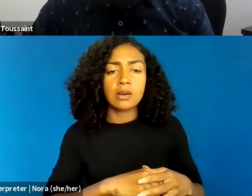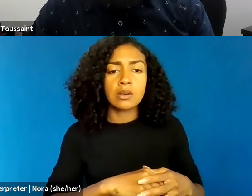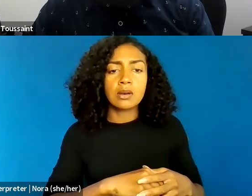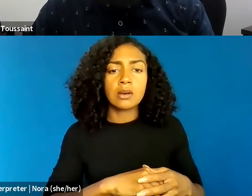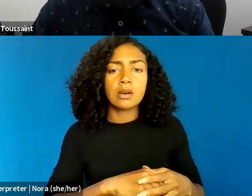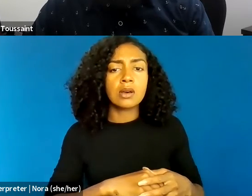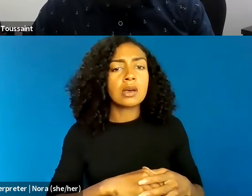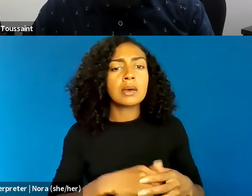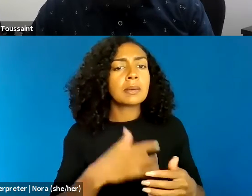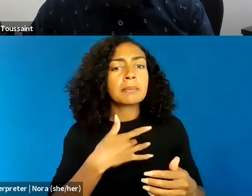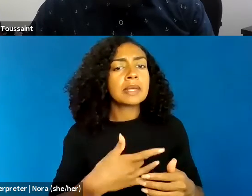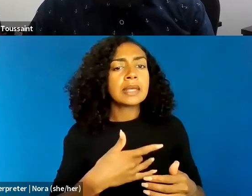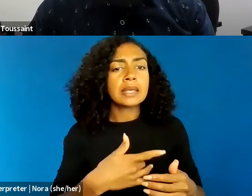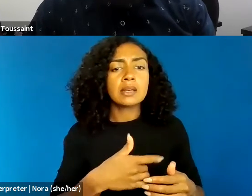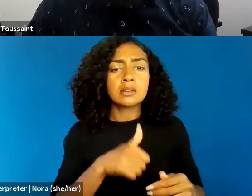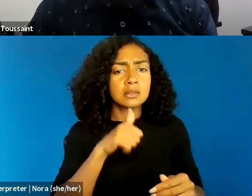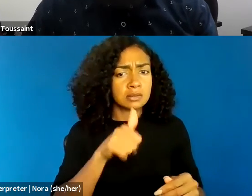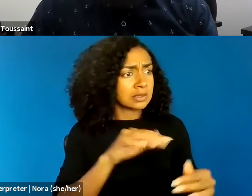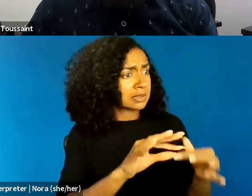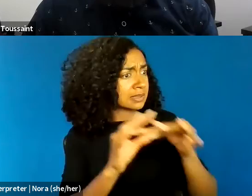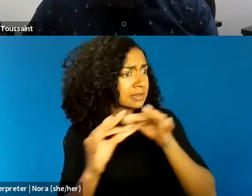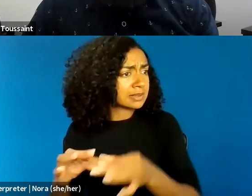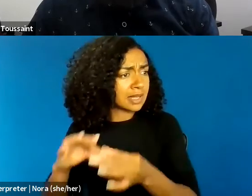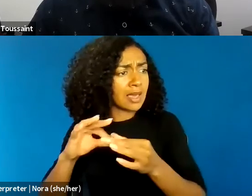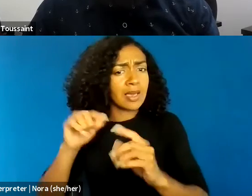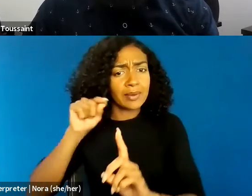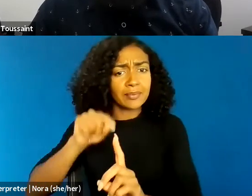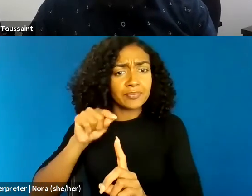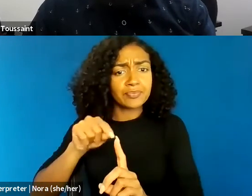who are victims of police violence. And I think already people are like, okay, well everybody deserves,